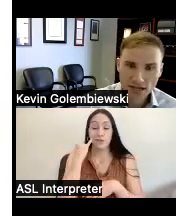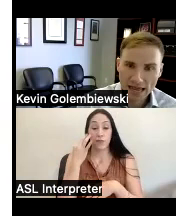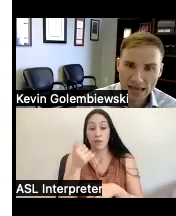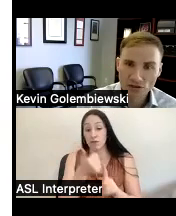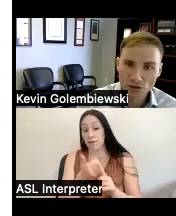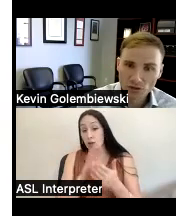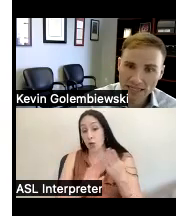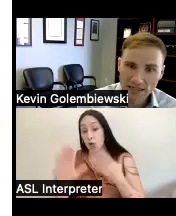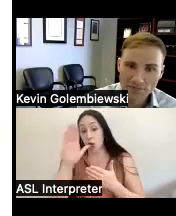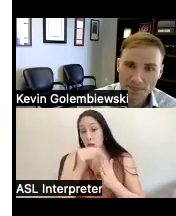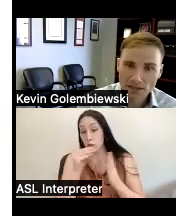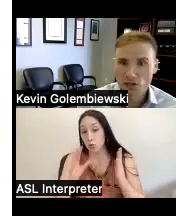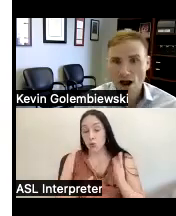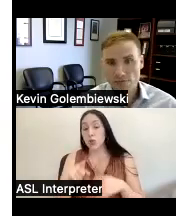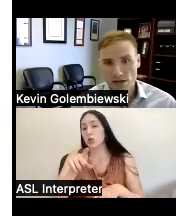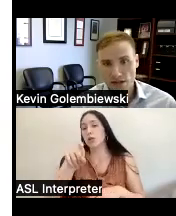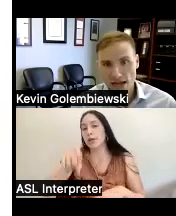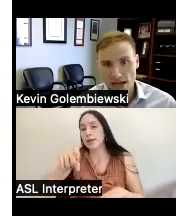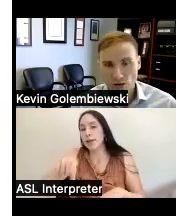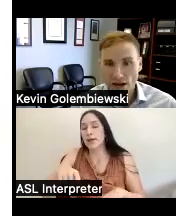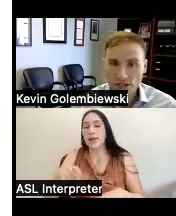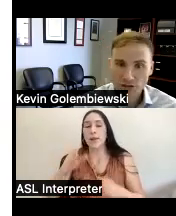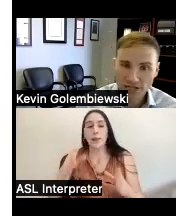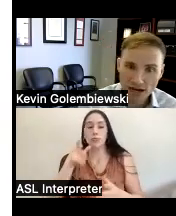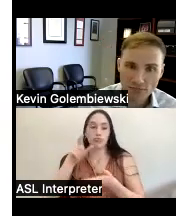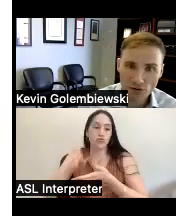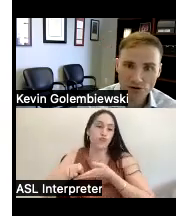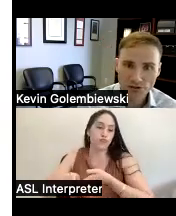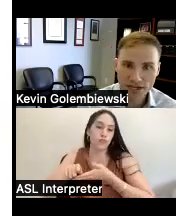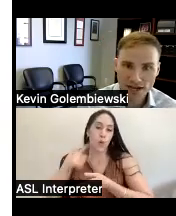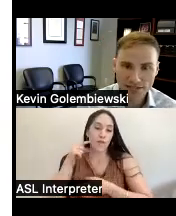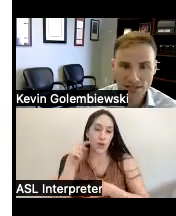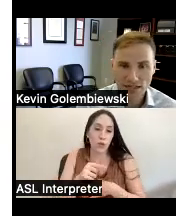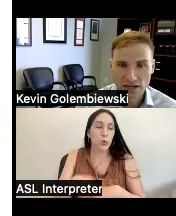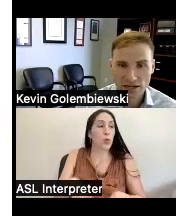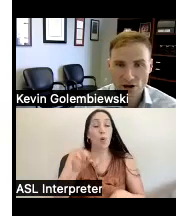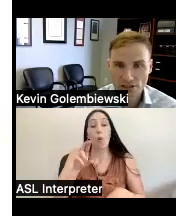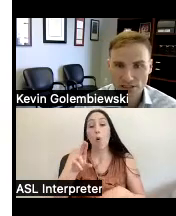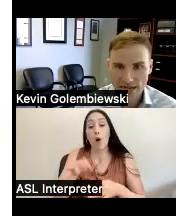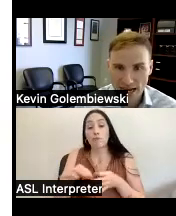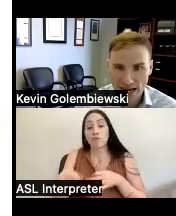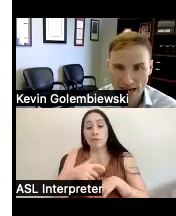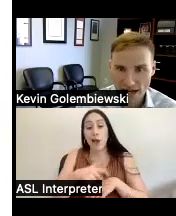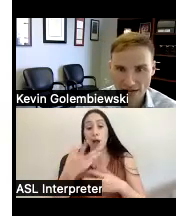and you need a scribe in class or extra time on your tests and your college has denied you that